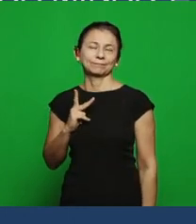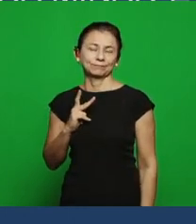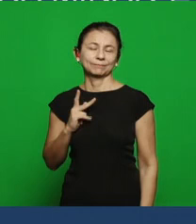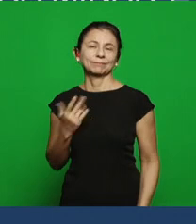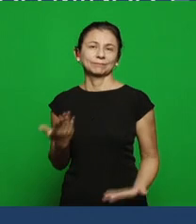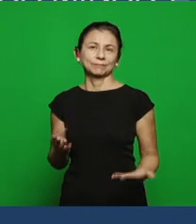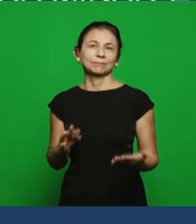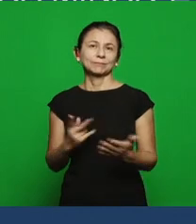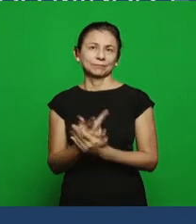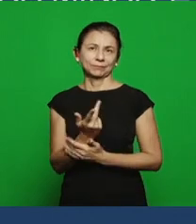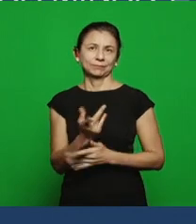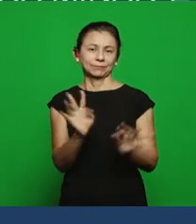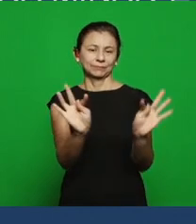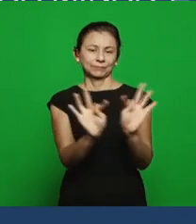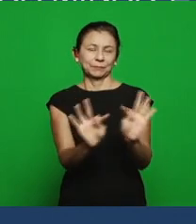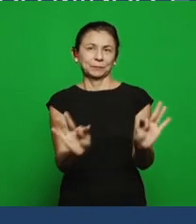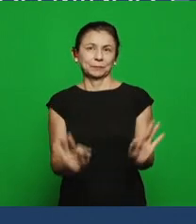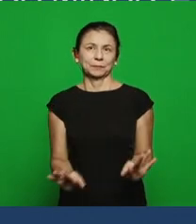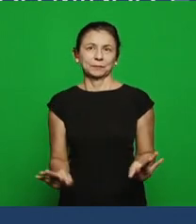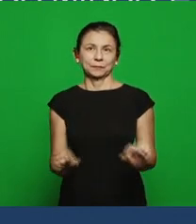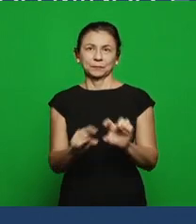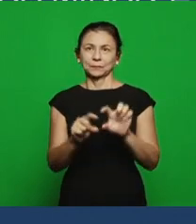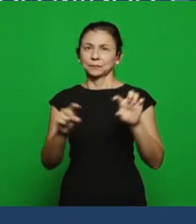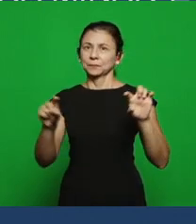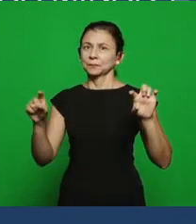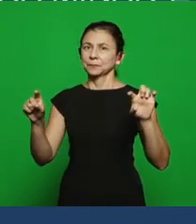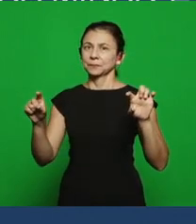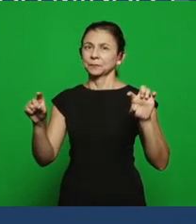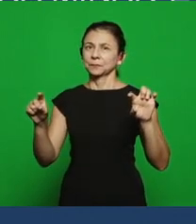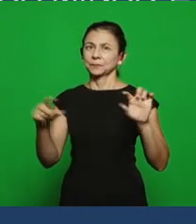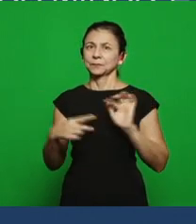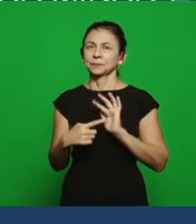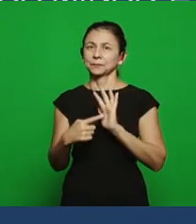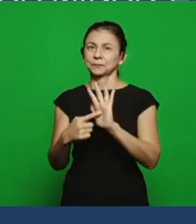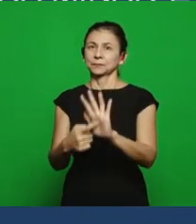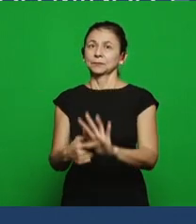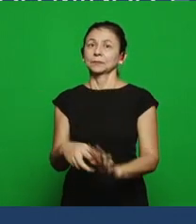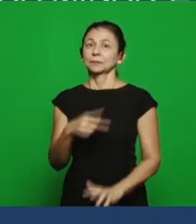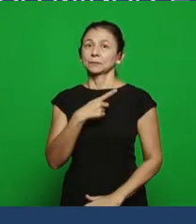the church of Thyatira, that sentence was given to our pastors in a publication